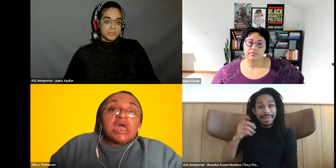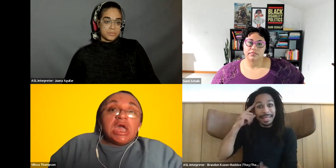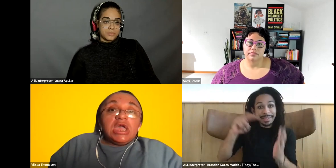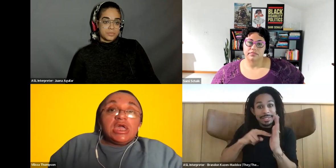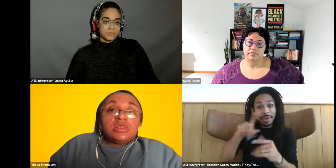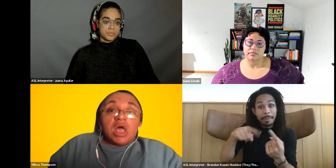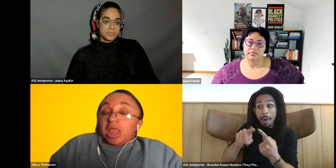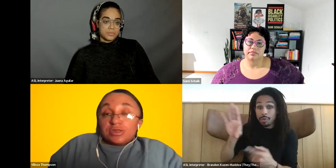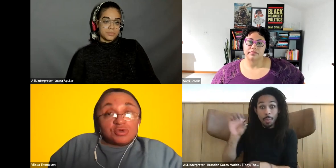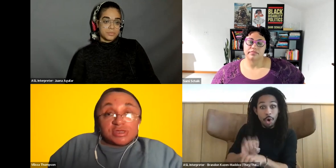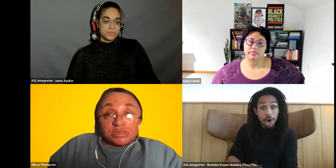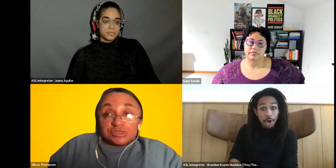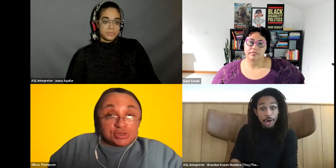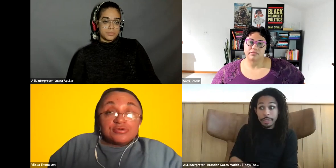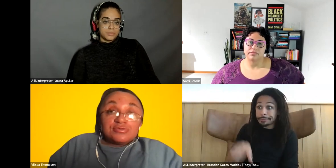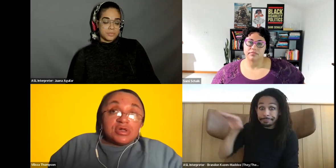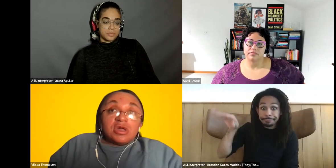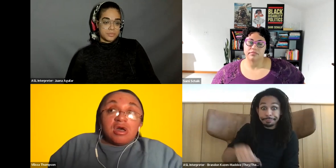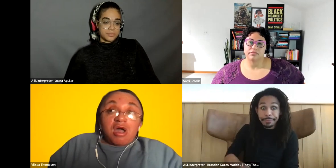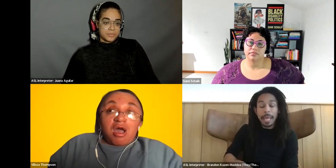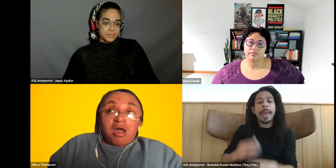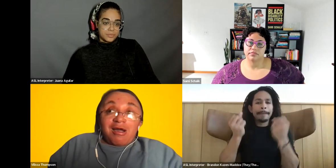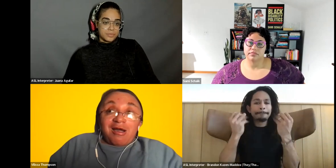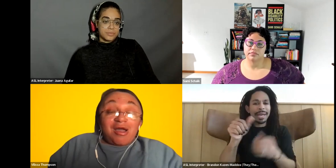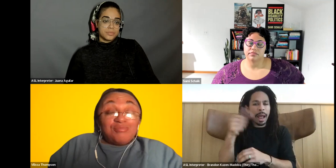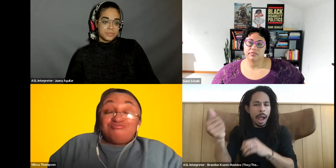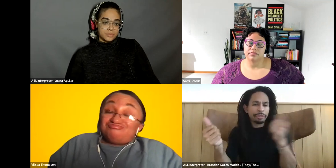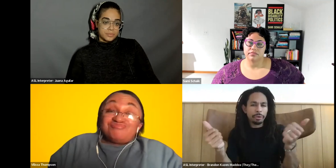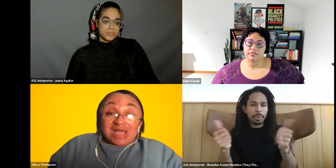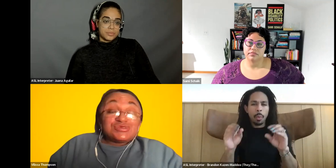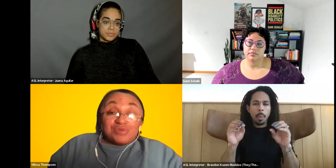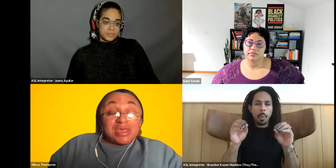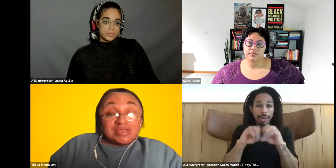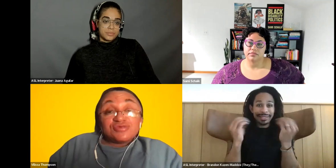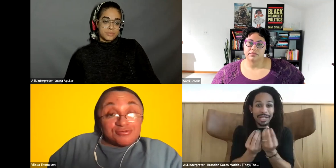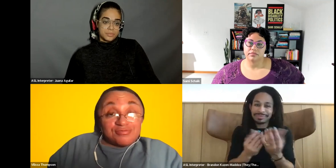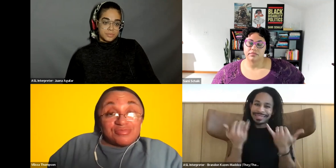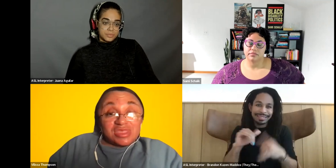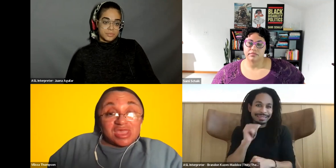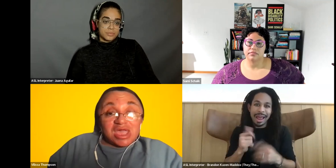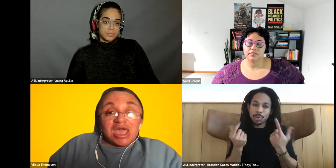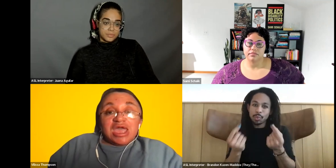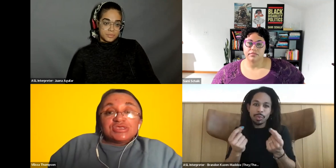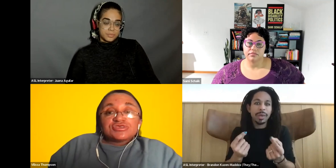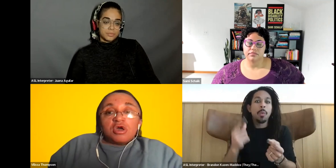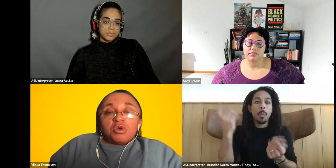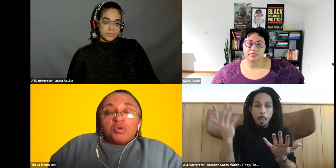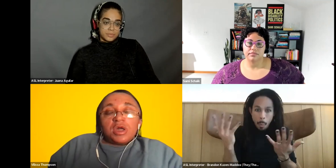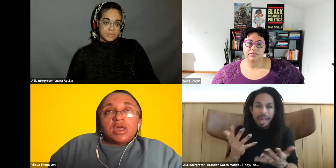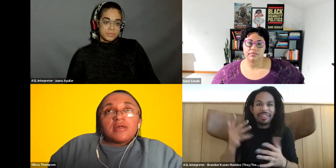and a lot of these organizations still Vilissa Thompson: are not doing what they need to do. Vilissa Thompson: And so.